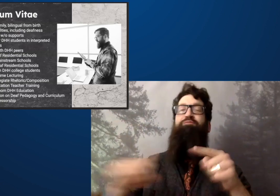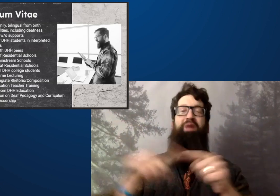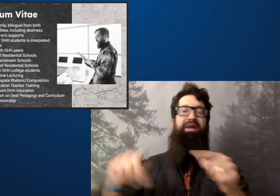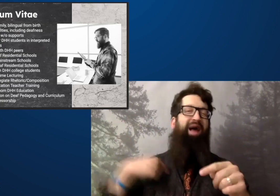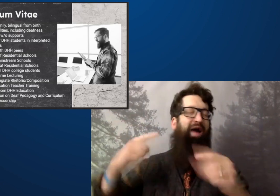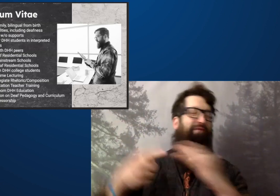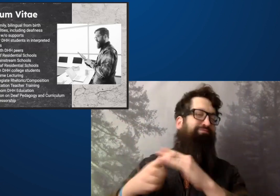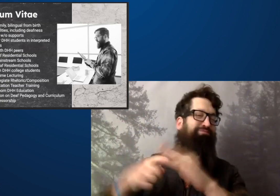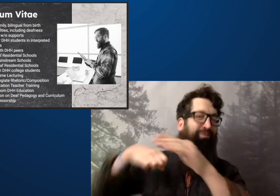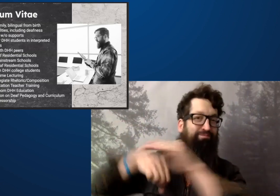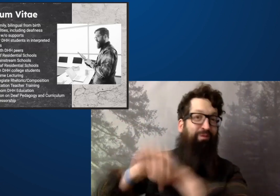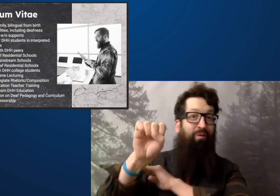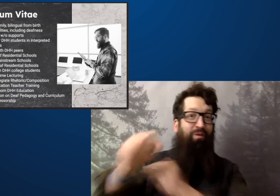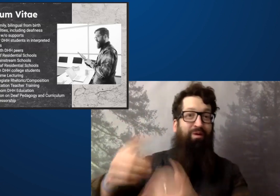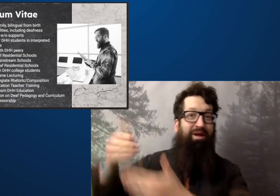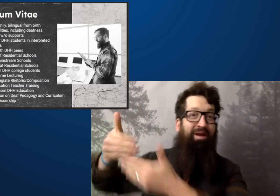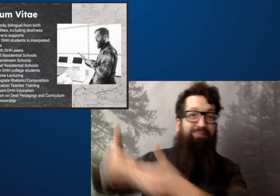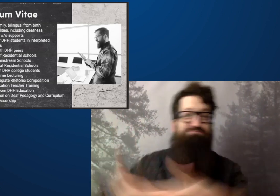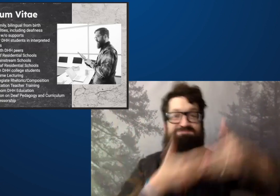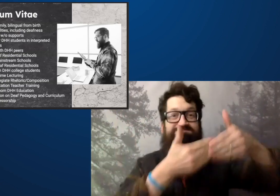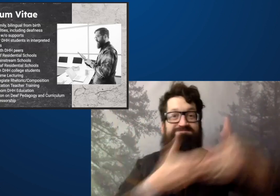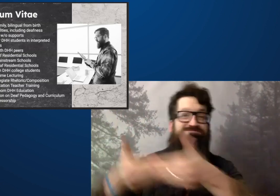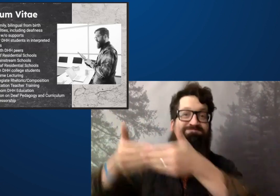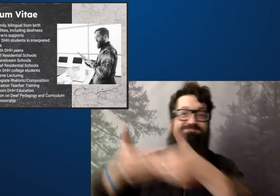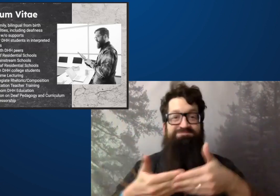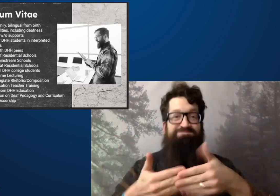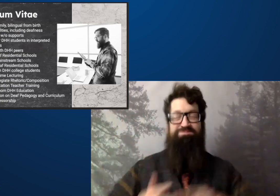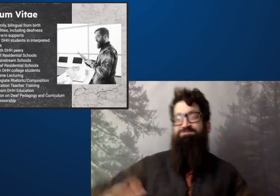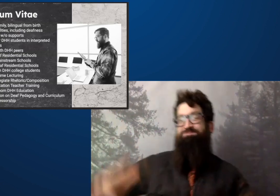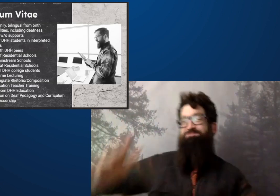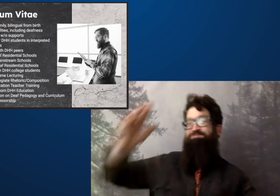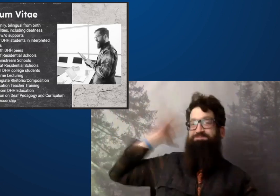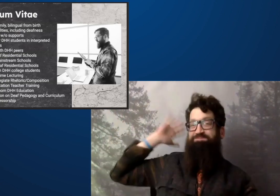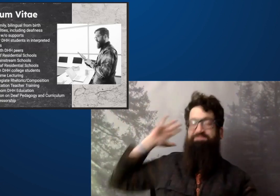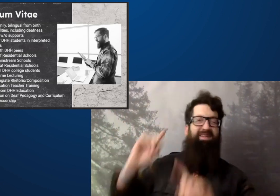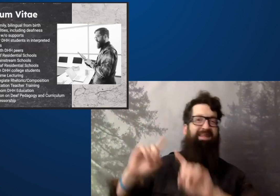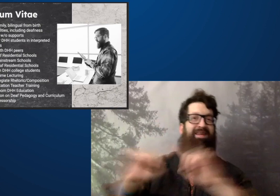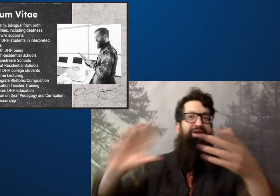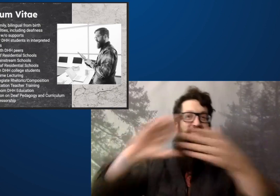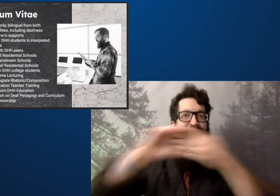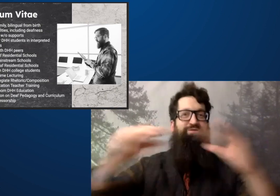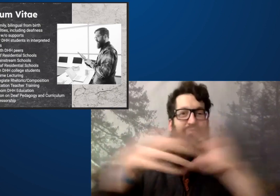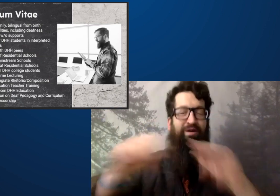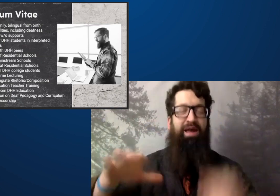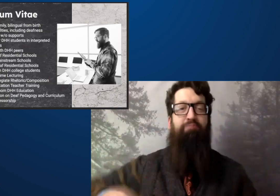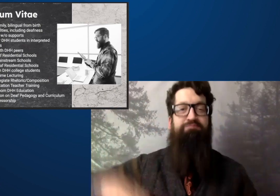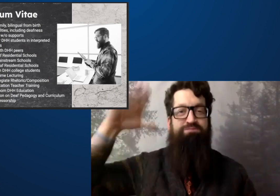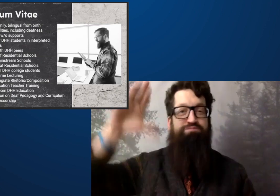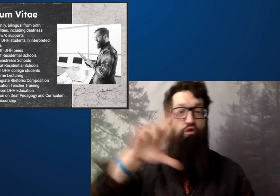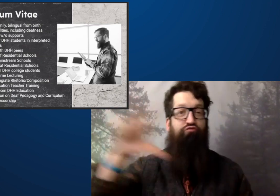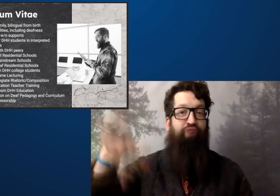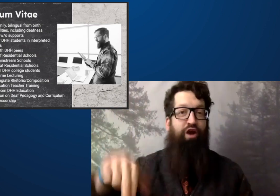However, when I started, I started as a baby, of course, in my journey.